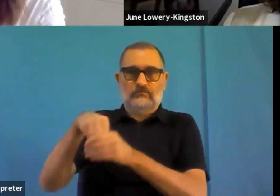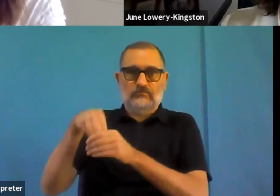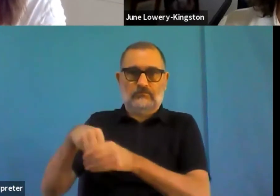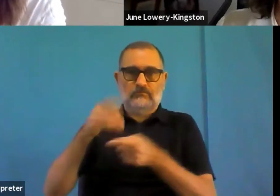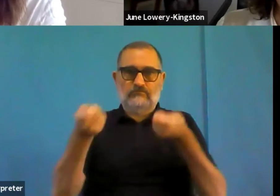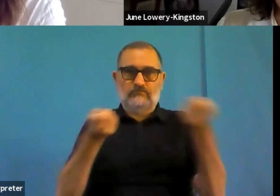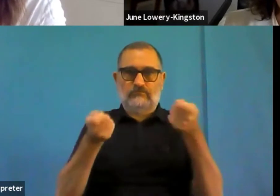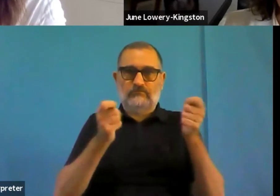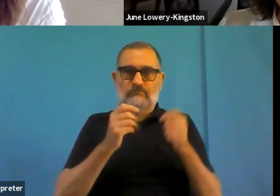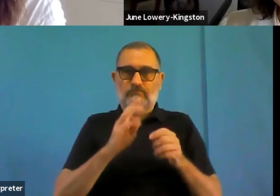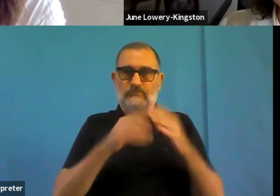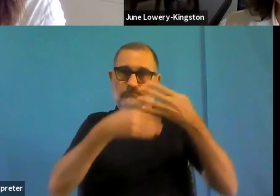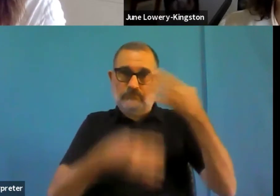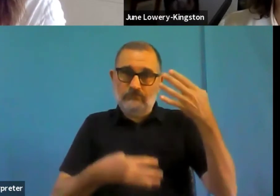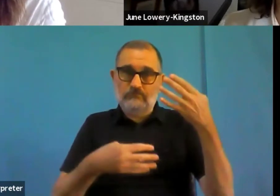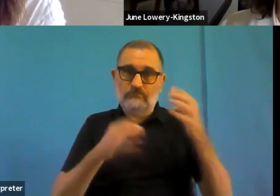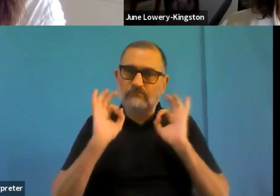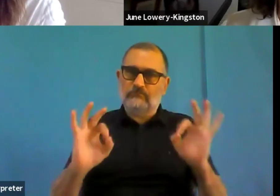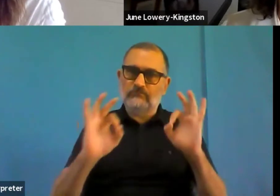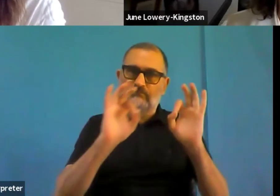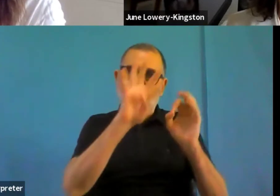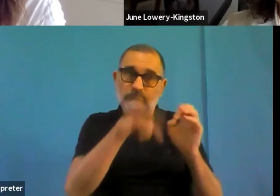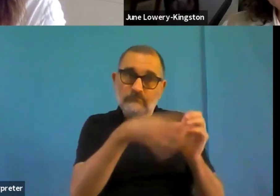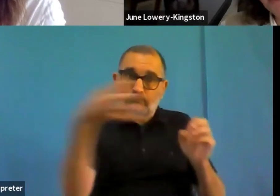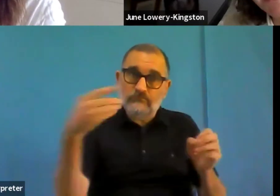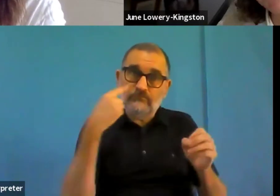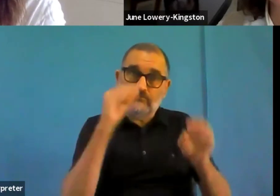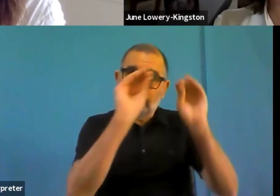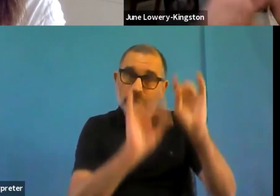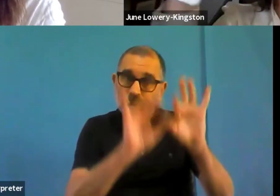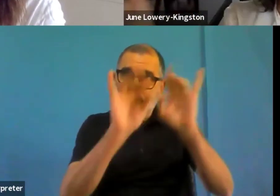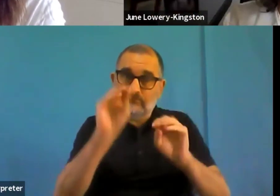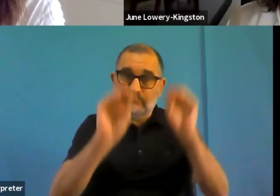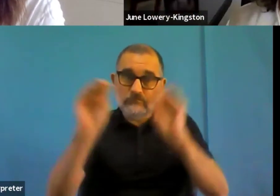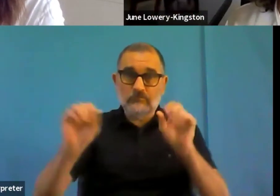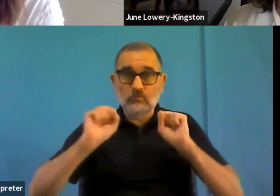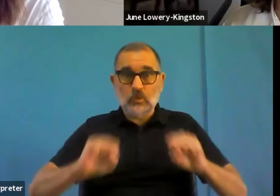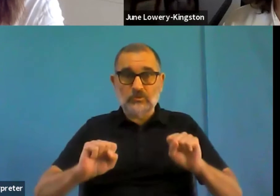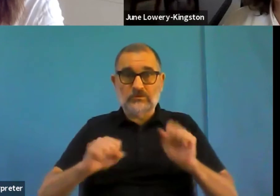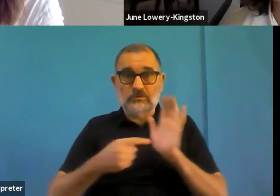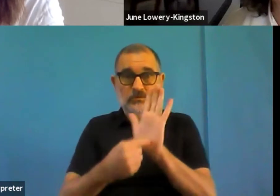First of all, what do we mean by this union for quality? And how does this fit in this big picture?